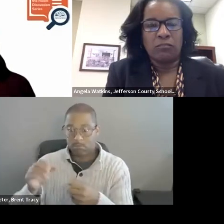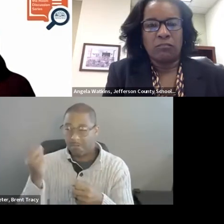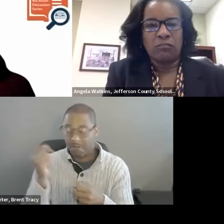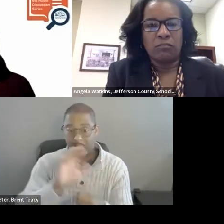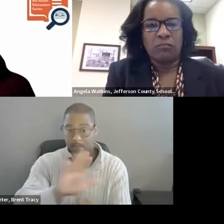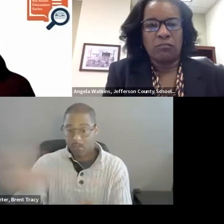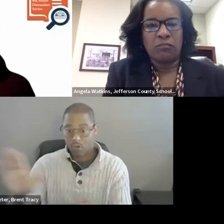that information together.